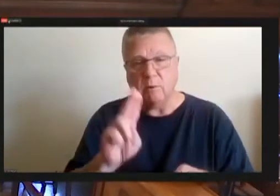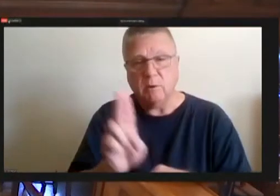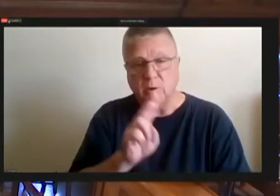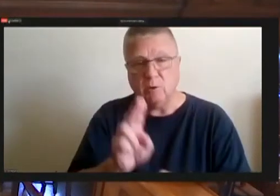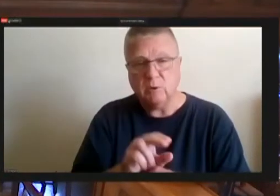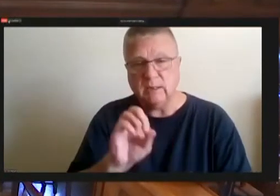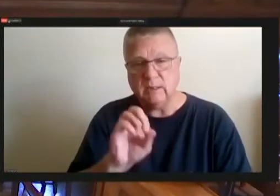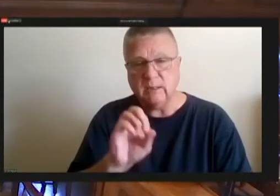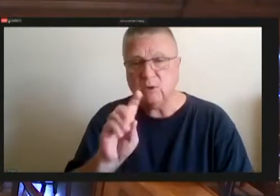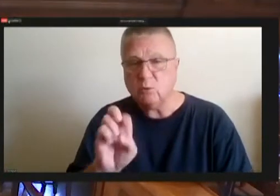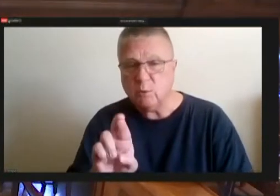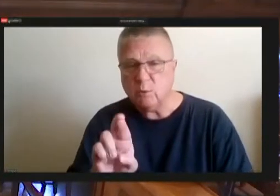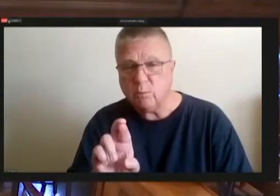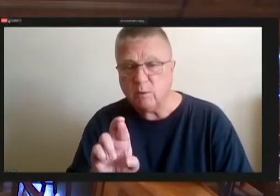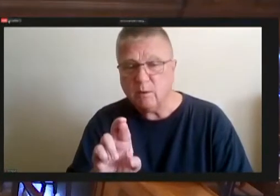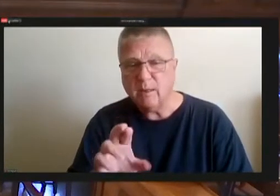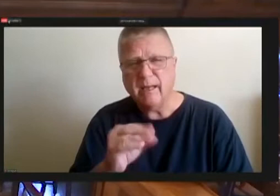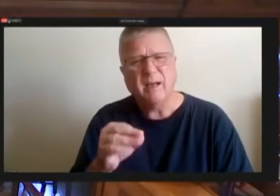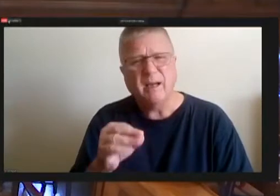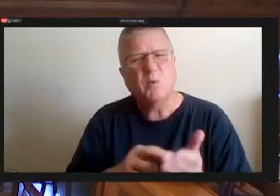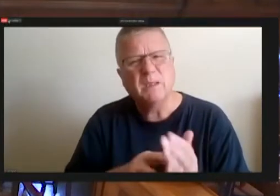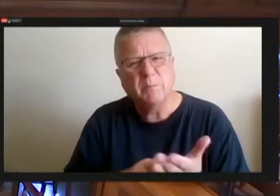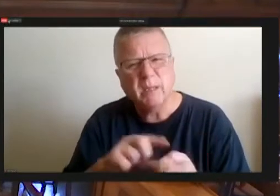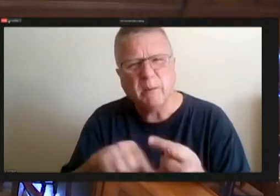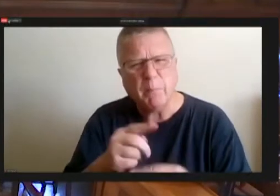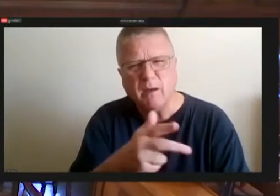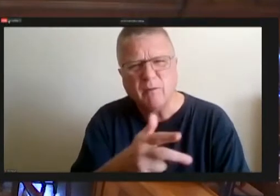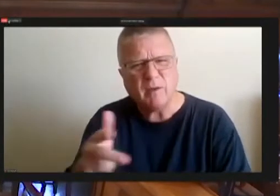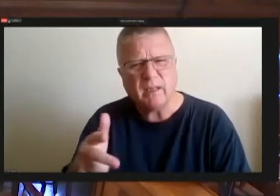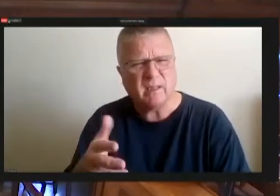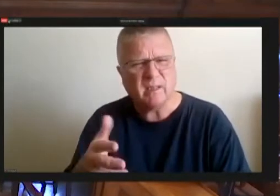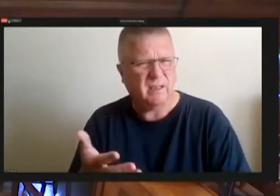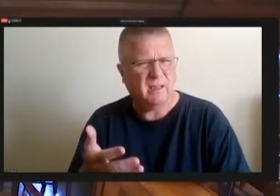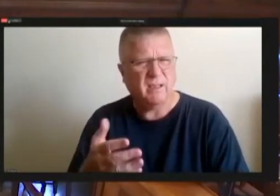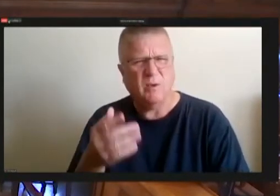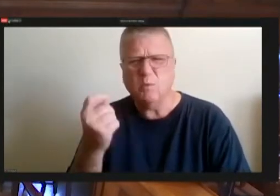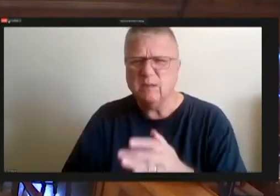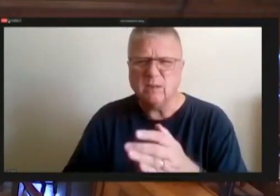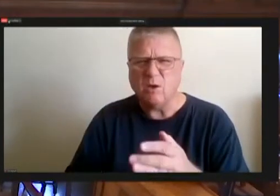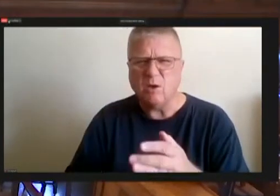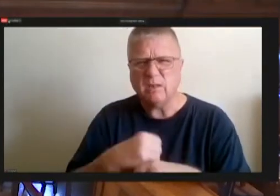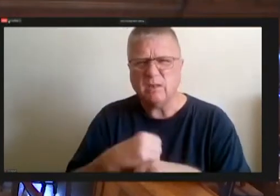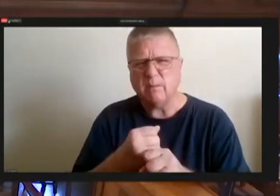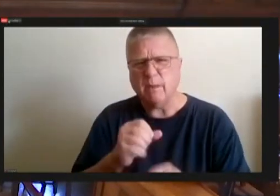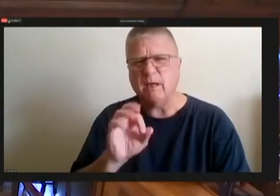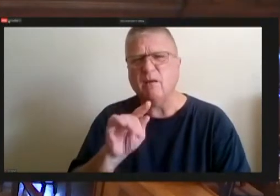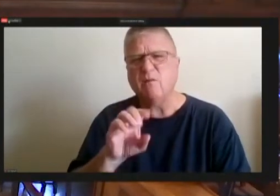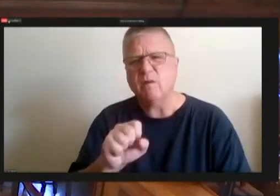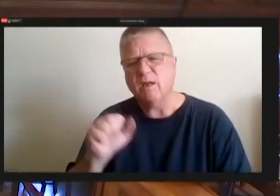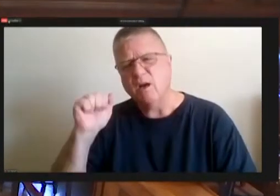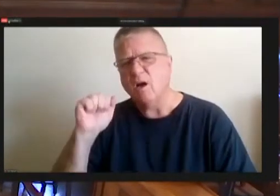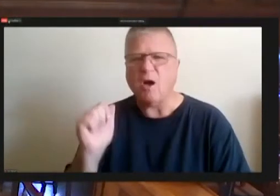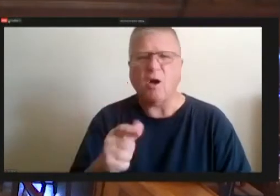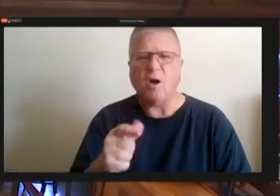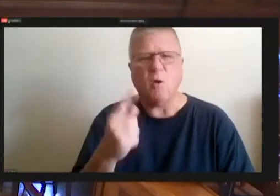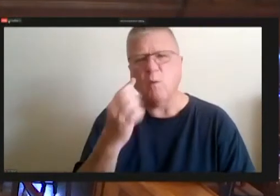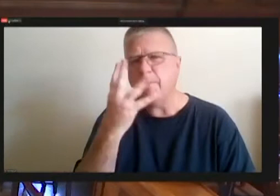And what does this mean about our fleet. Now, what is the cost to make our fleet all one uniform color again, because we're not going to do silver.